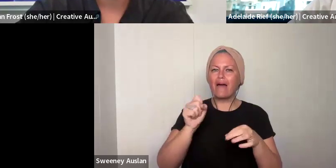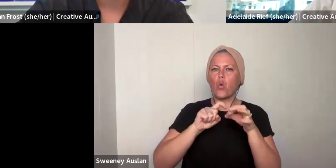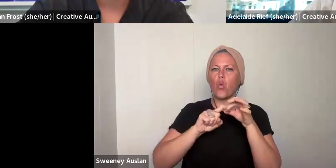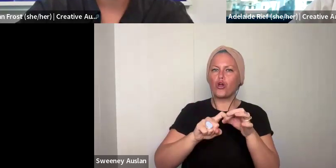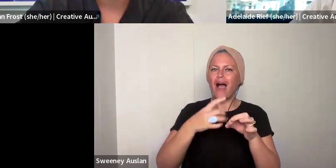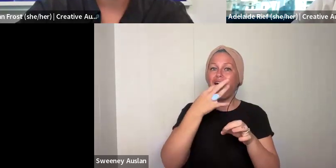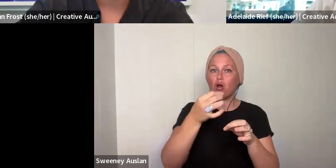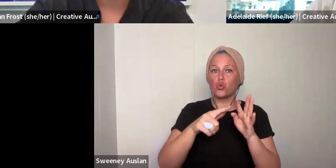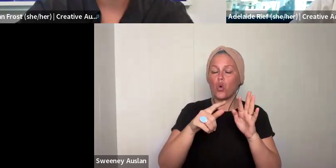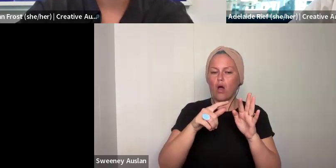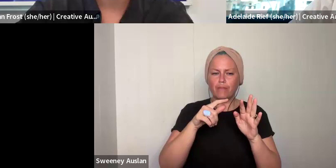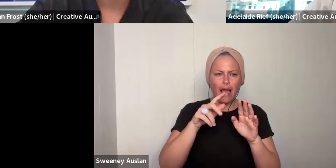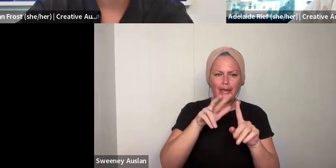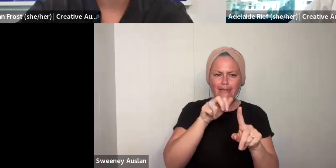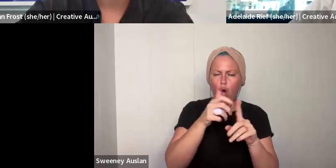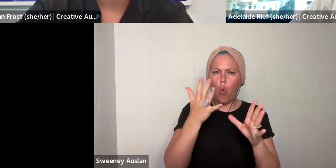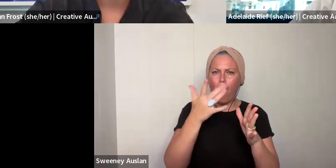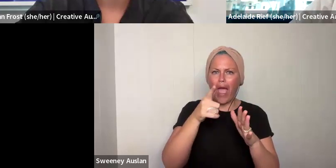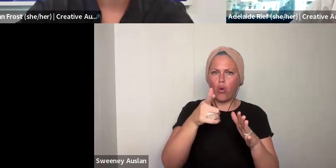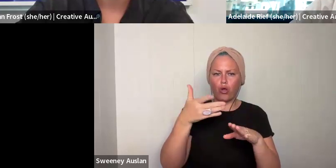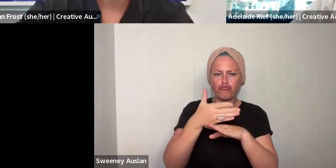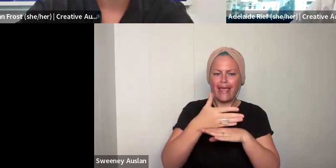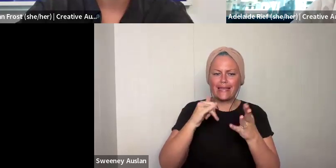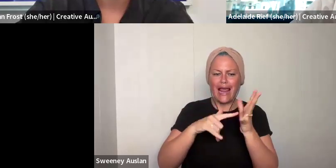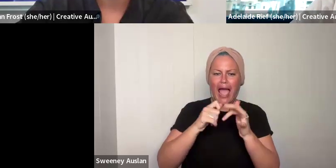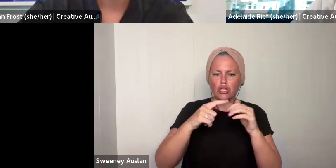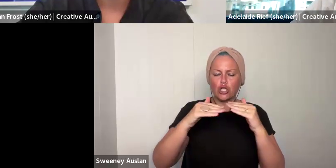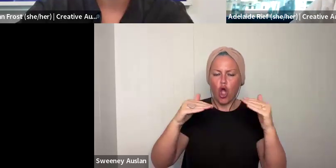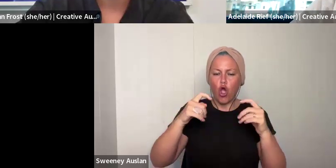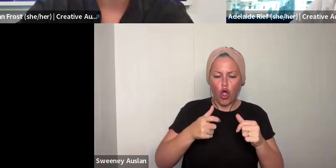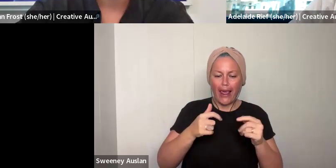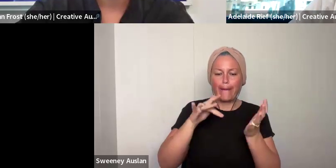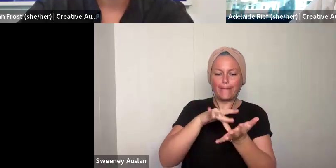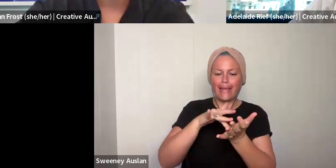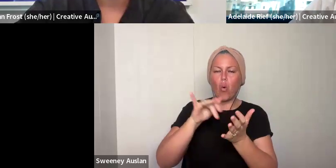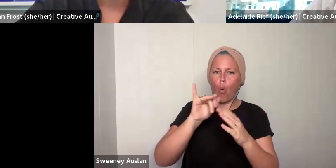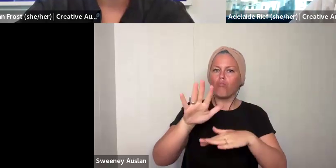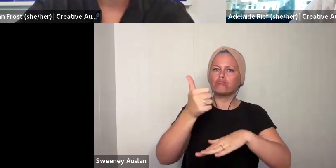In the application form, you will see there is a question where we have asked you to